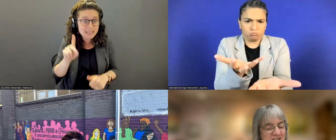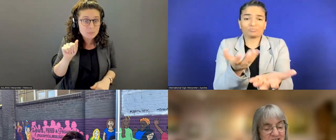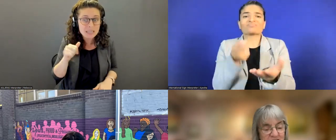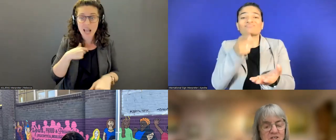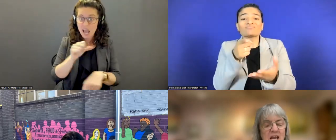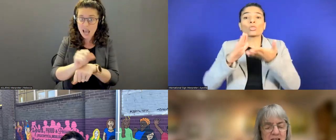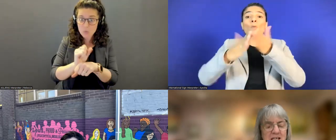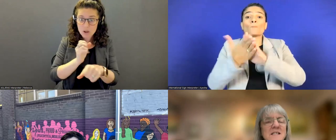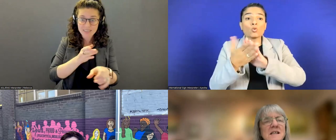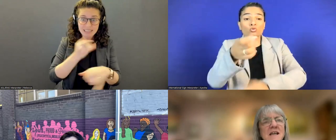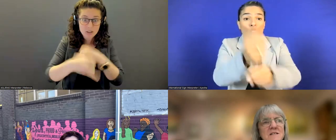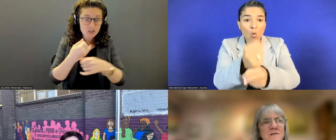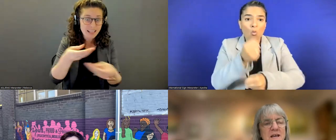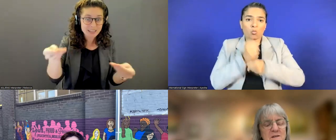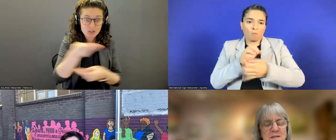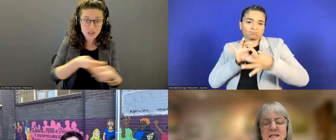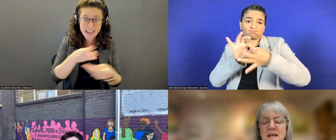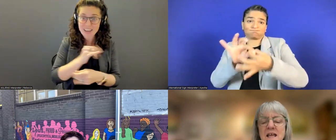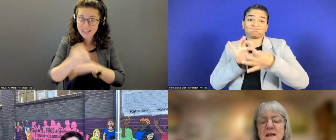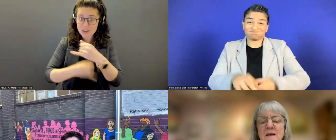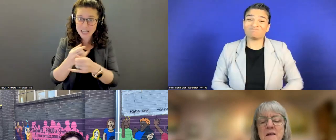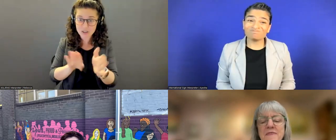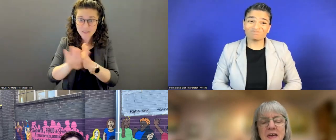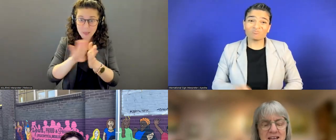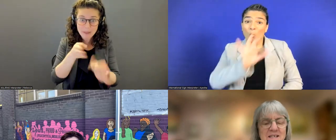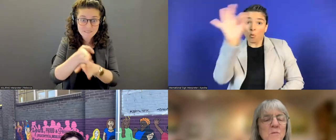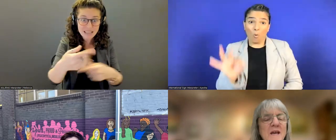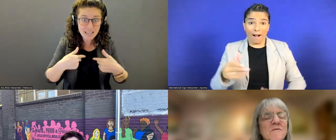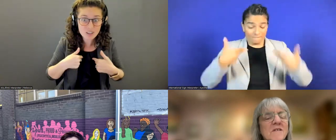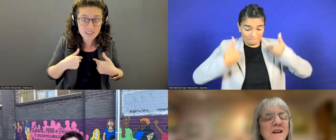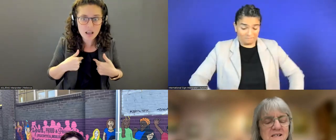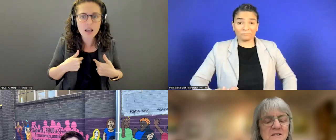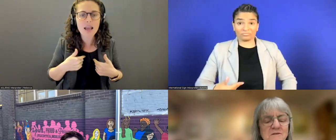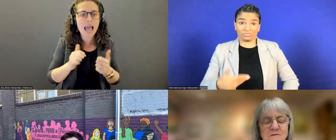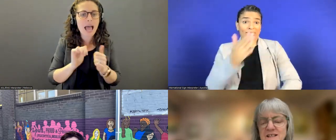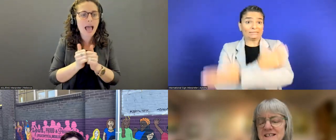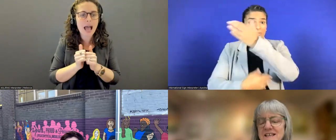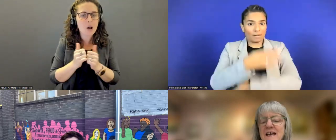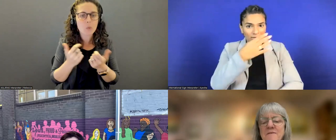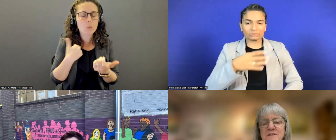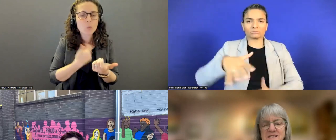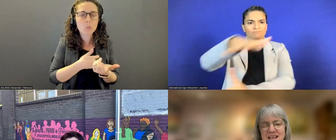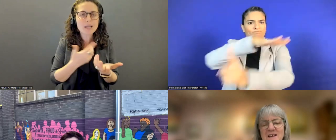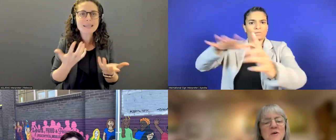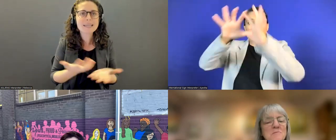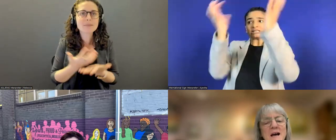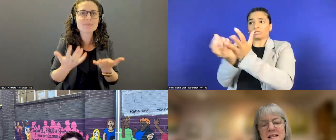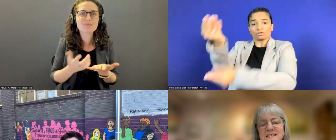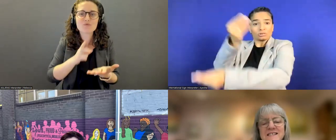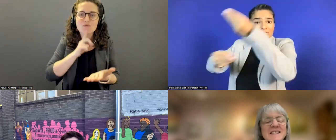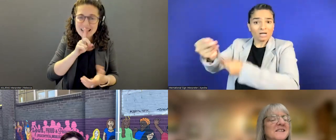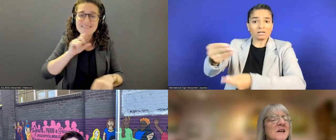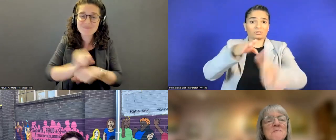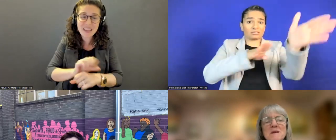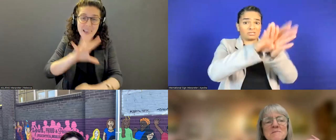exchange and international development, that is a way for us to really have a say on policies.